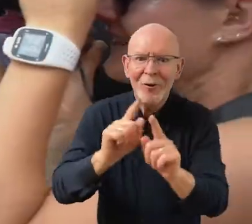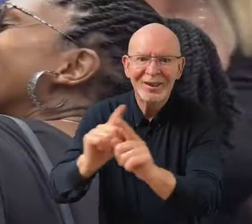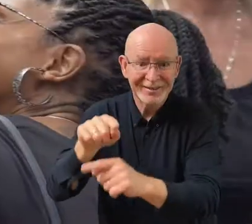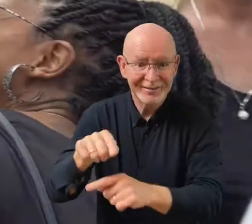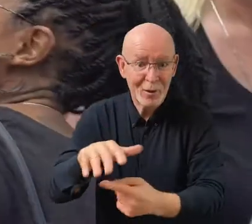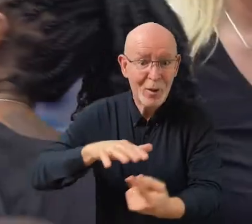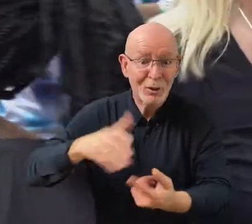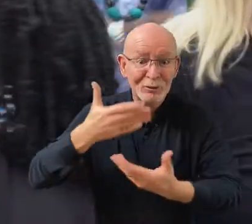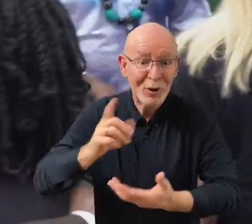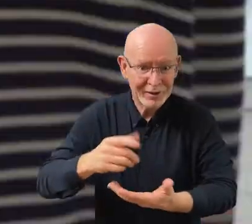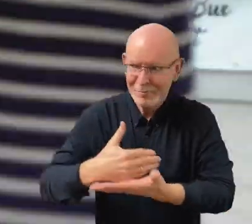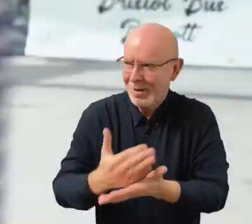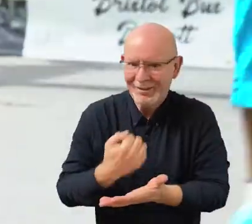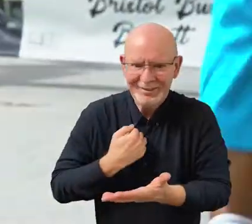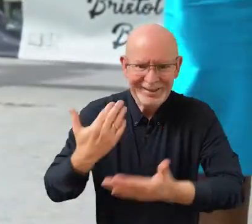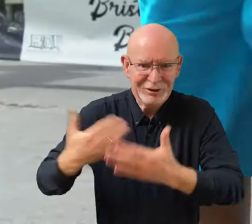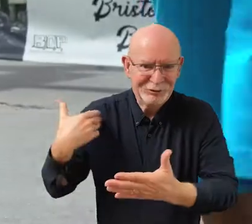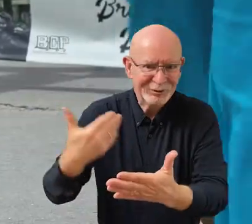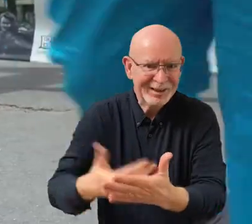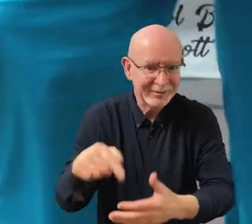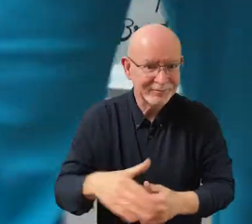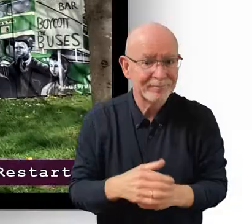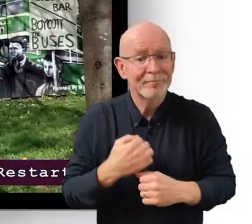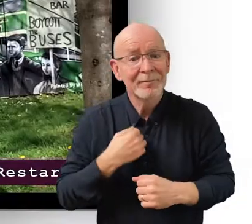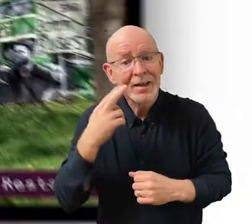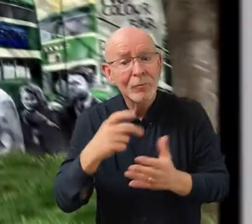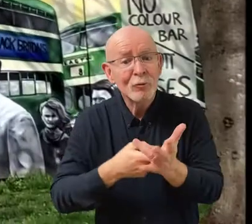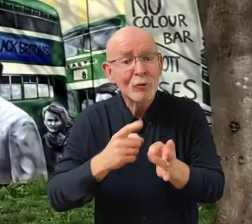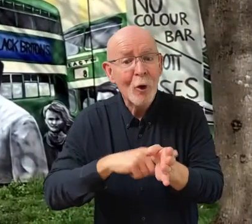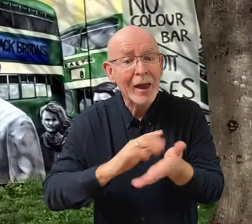the local stories which is our shared history. [Roy] Well, my name is Roy Hackett.